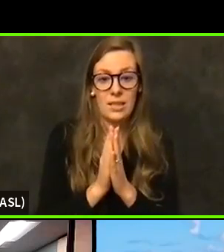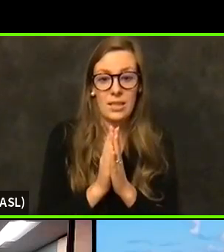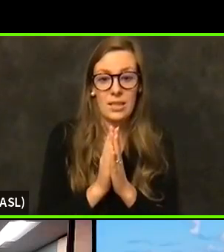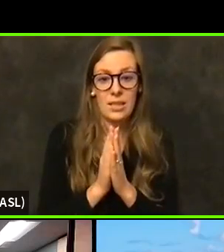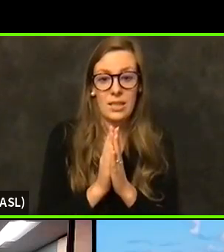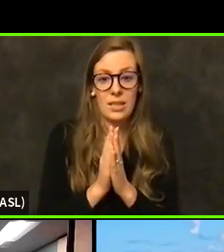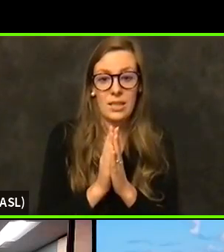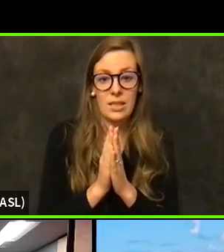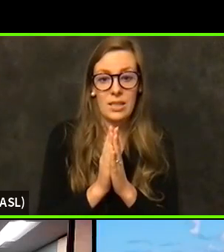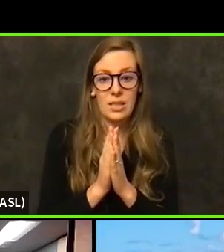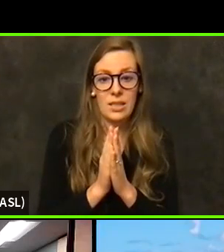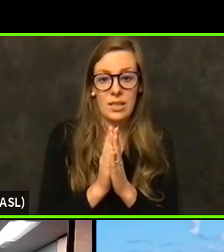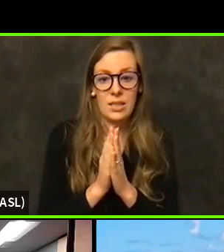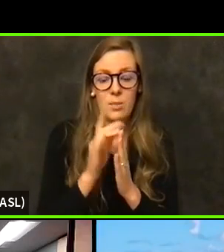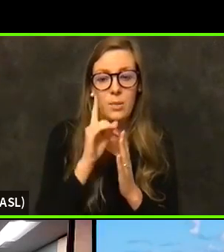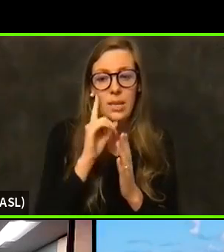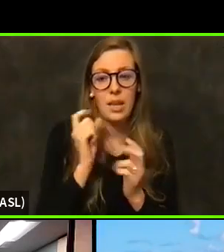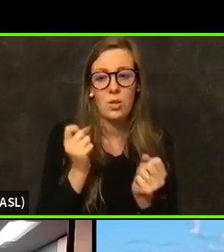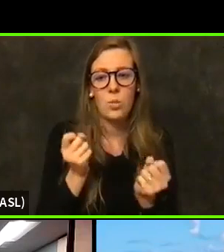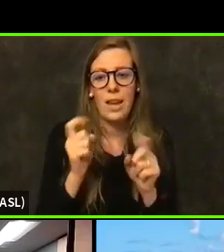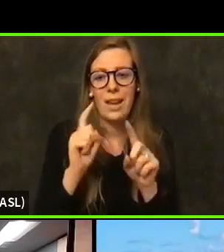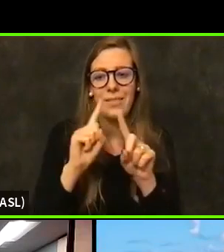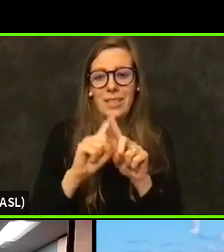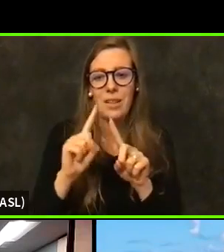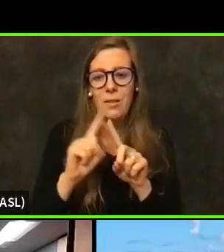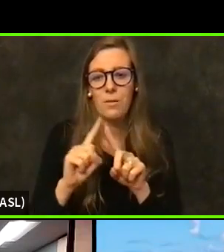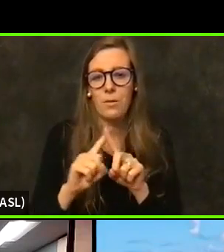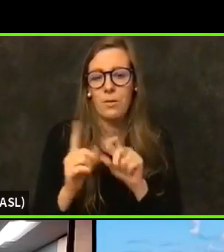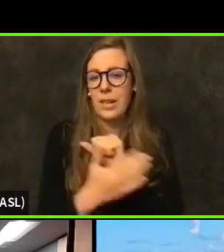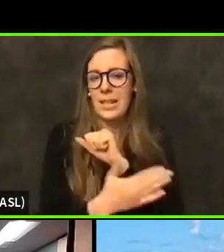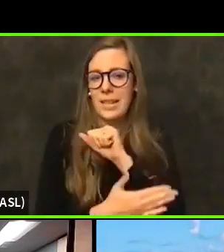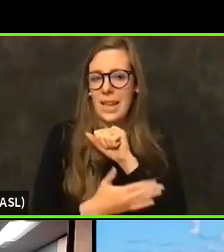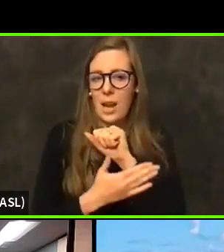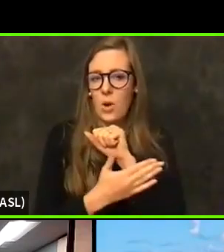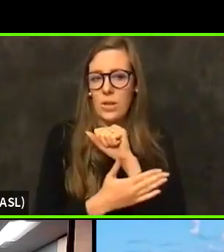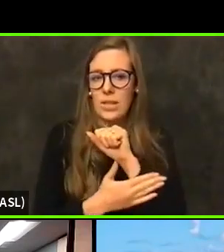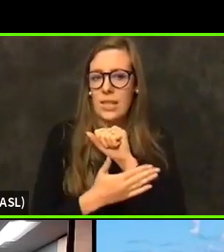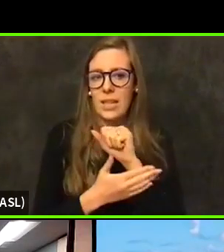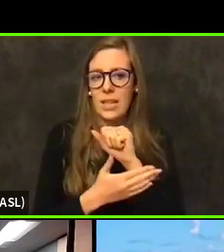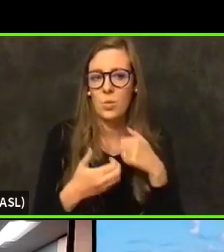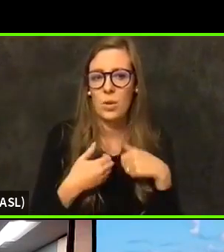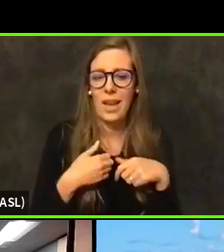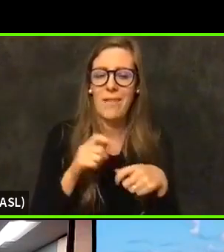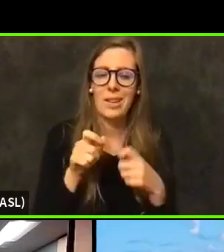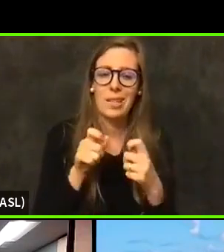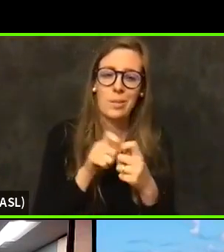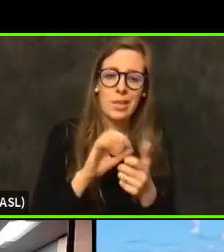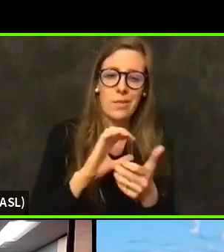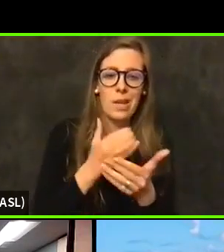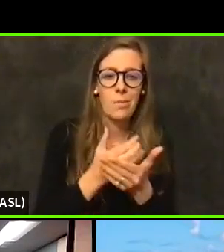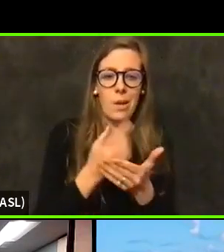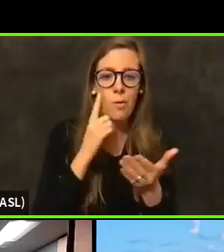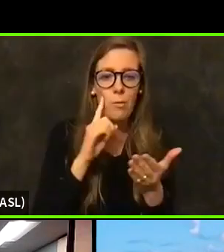take county entity it. Then we get a certain amount for Sutter and then it gets treated that way.